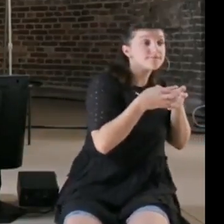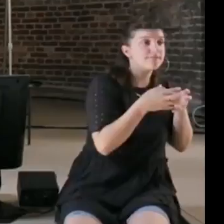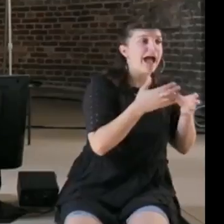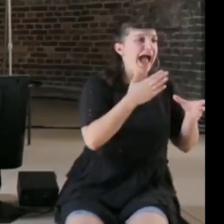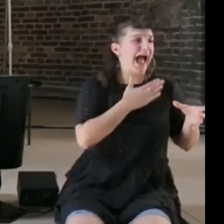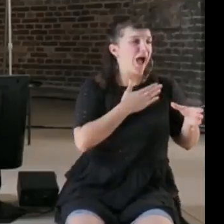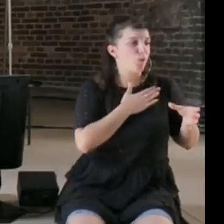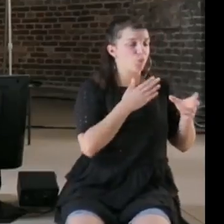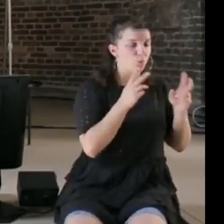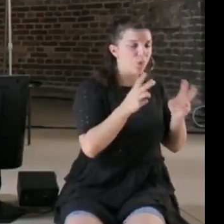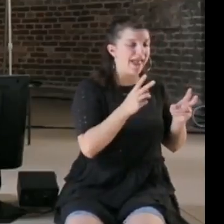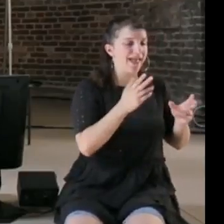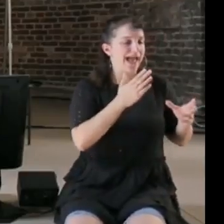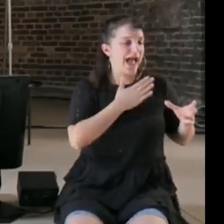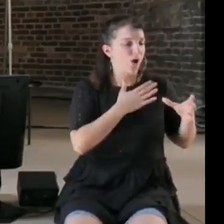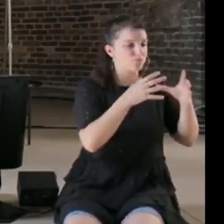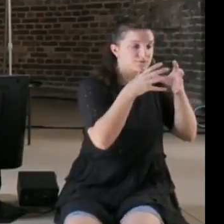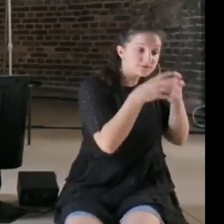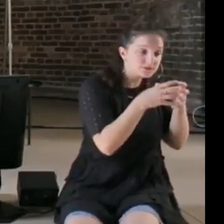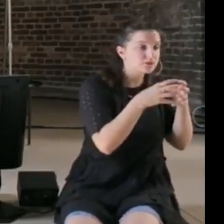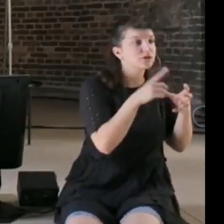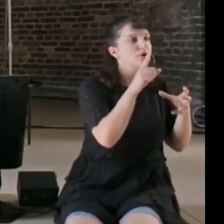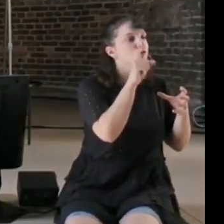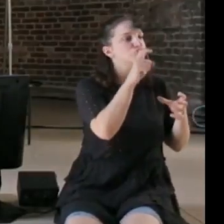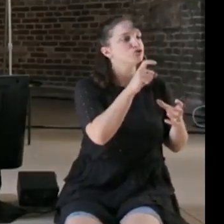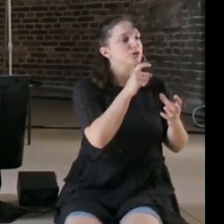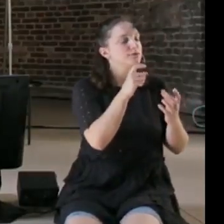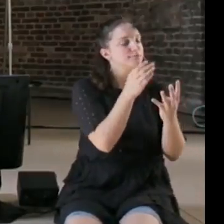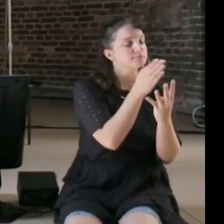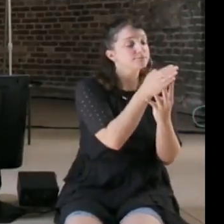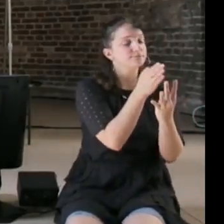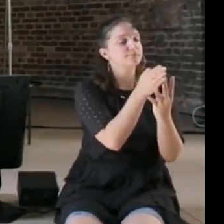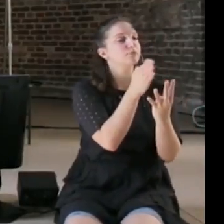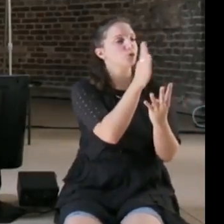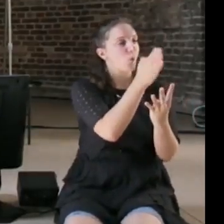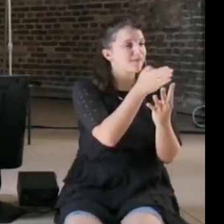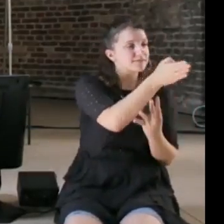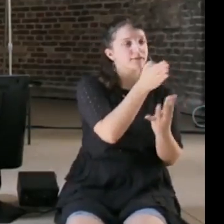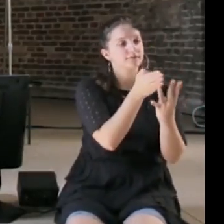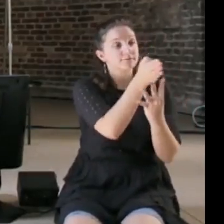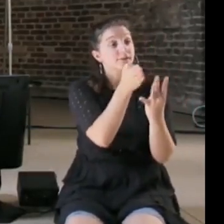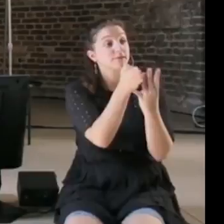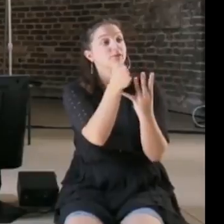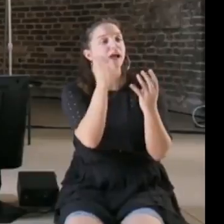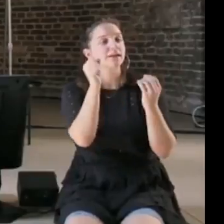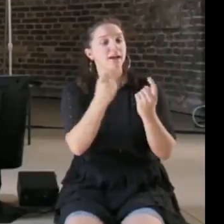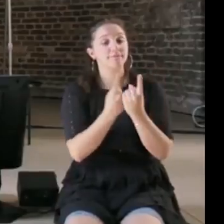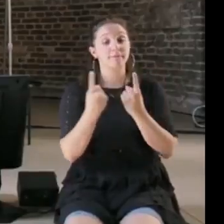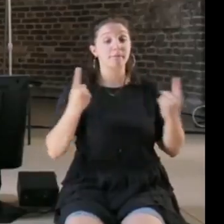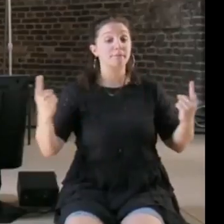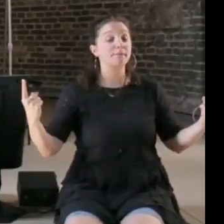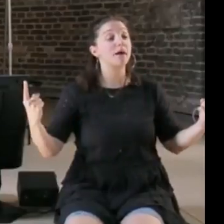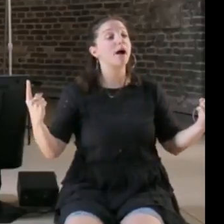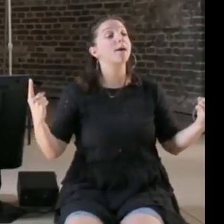bolt turning, so to me I think that the Internet actually allows us to develop, learn and connect